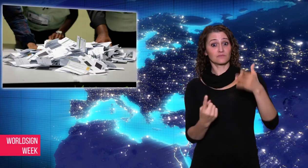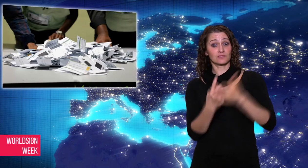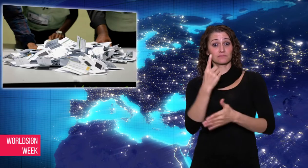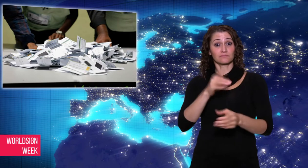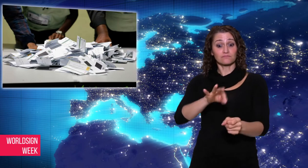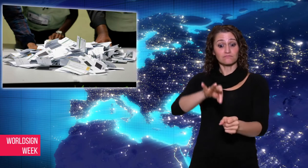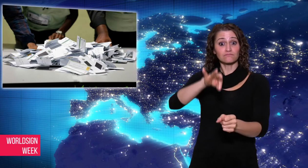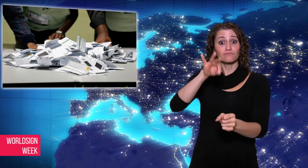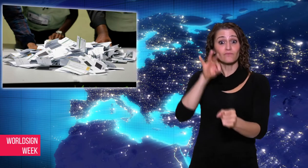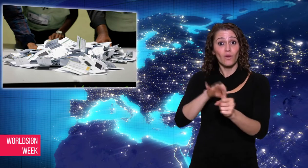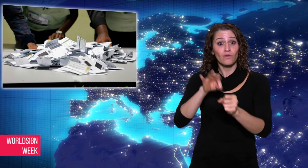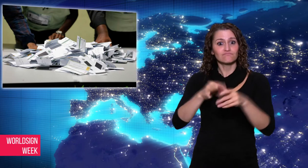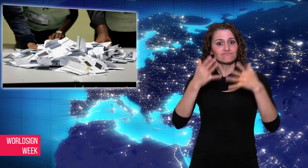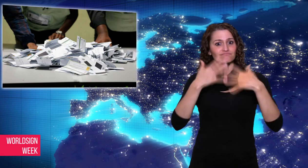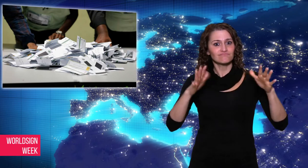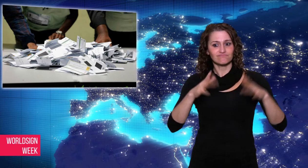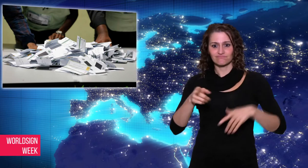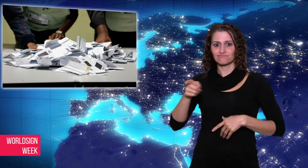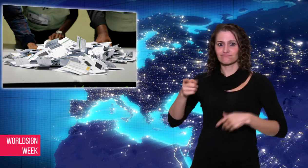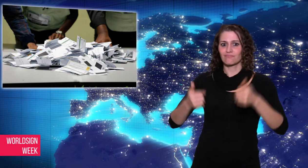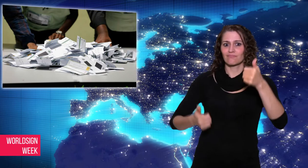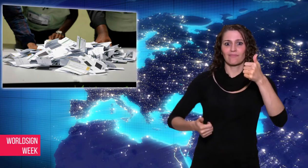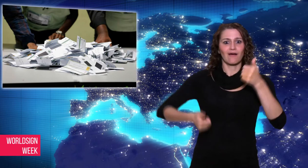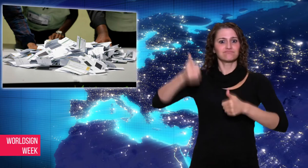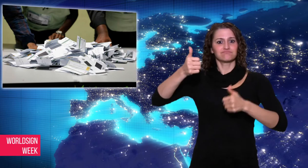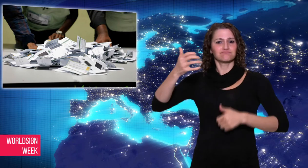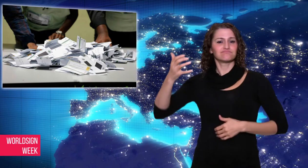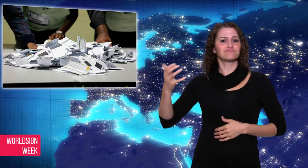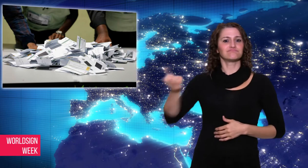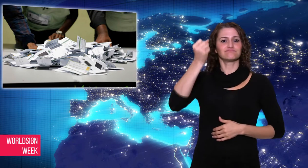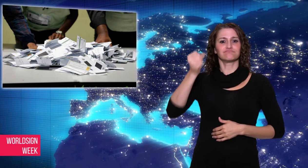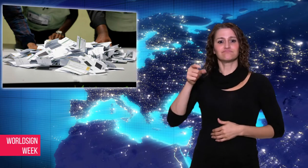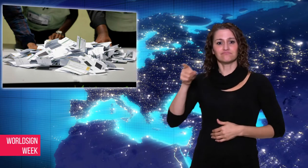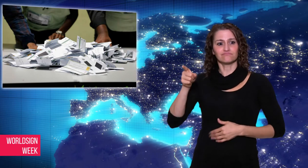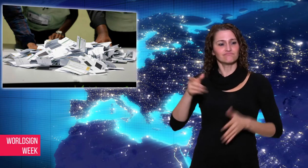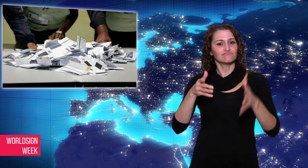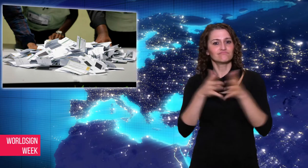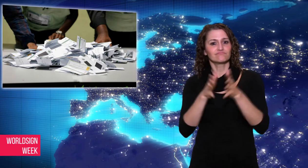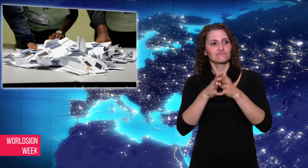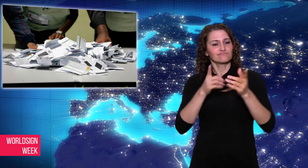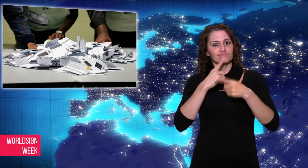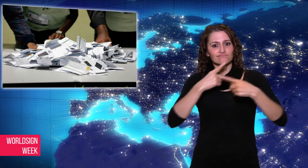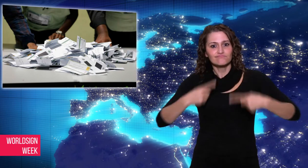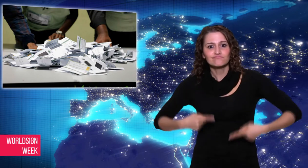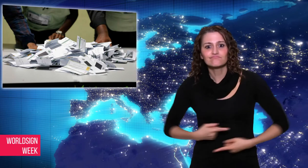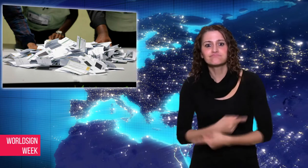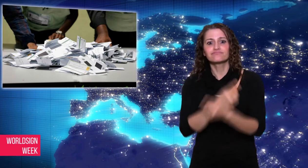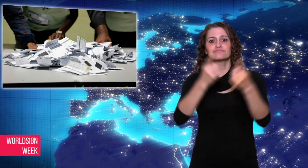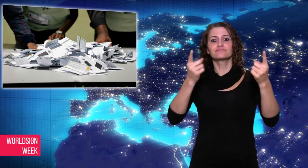results, Gayoom conceded